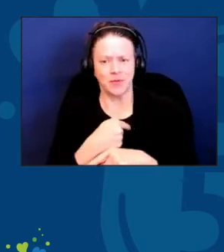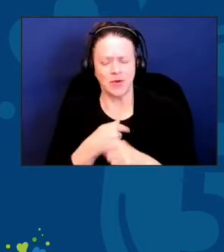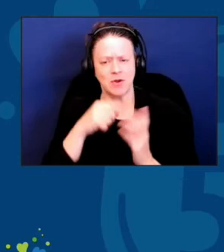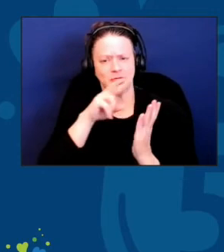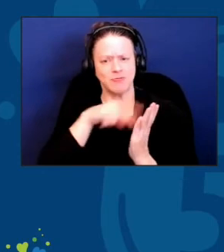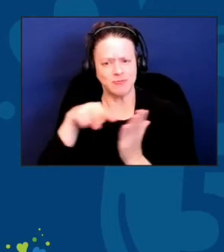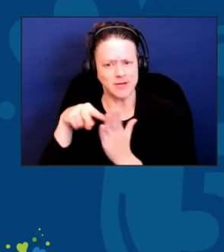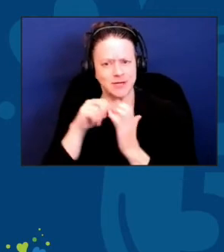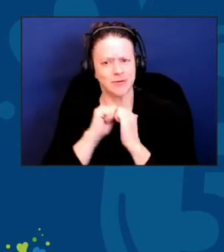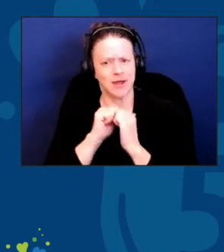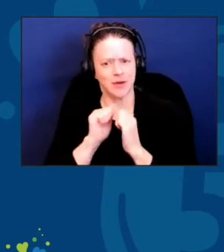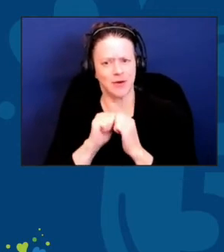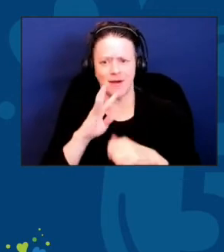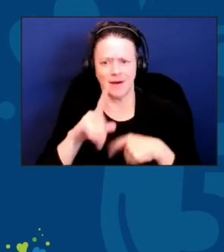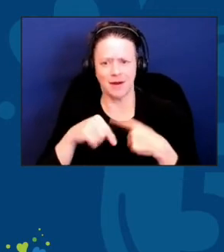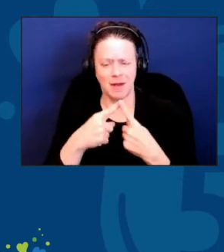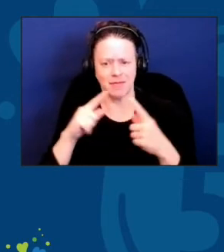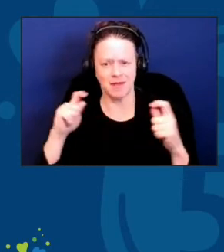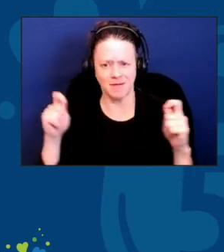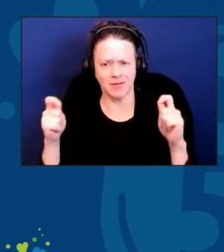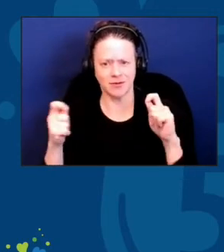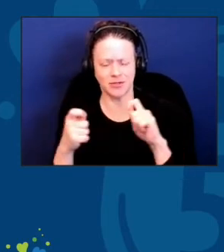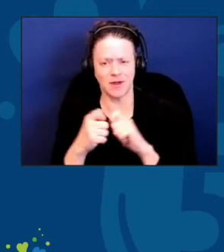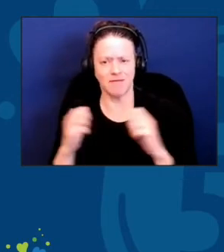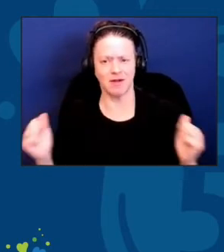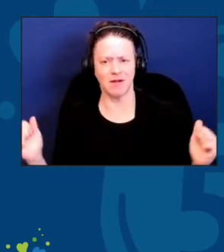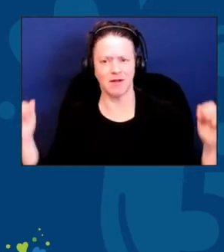the evolution of congregate meal programs,